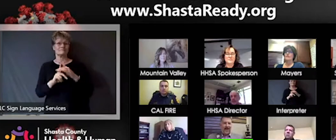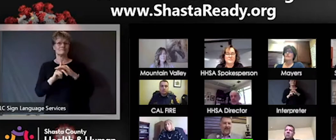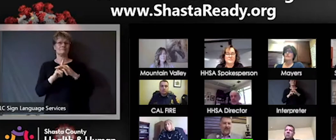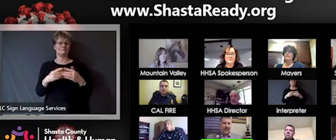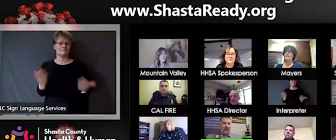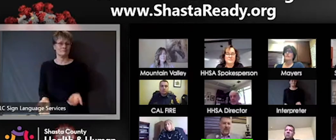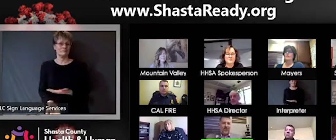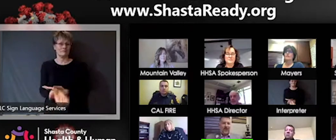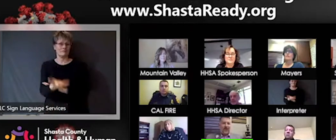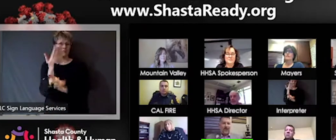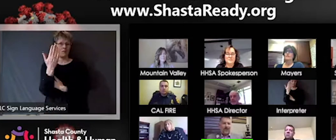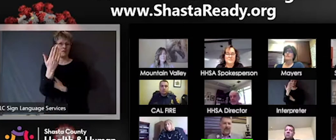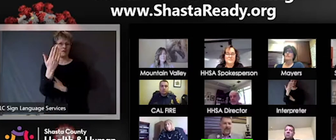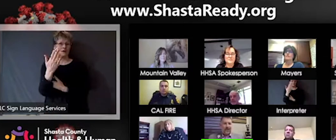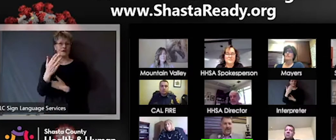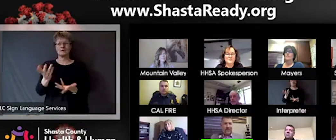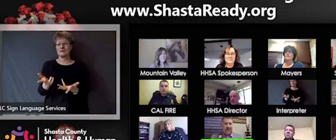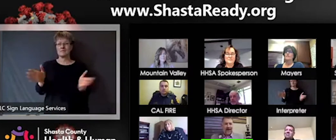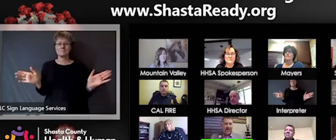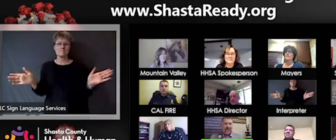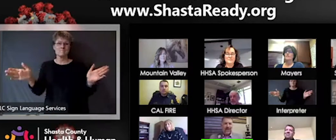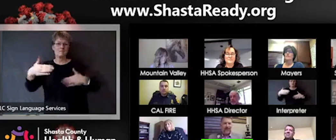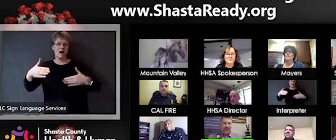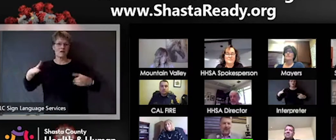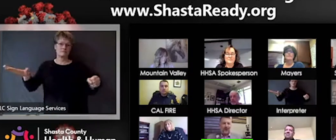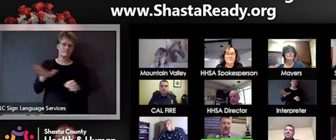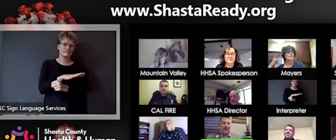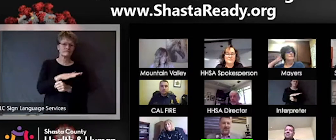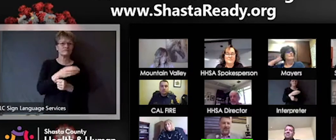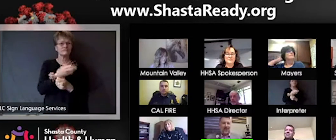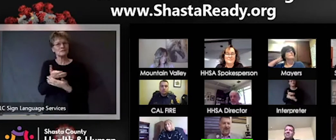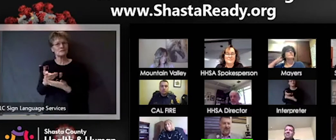So who would have thought we'd be happy about a shipment of supplies,